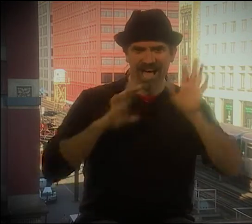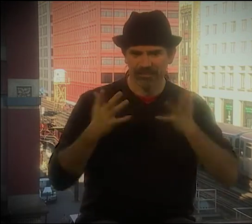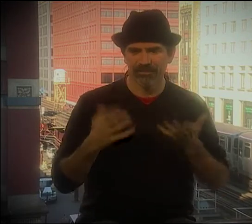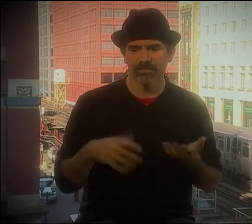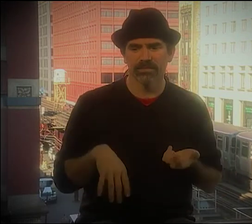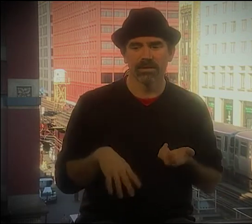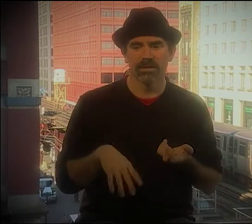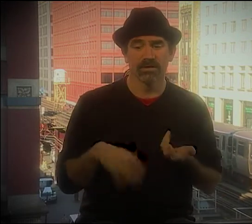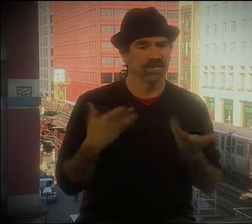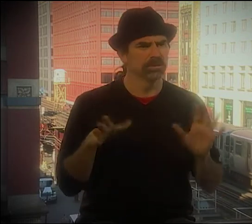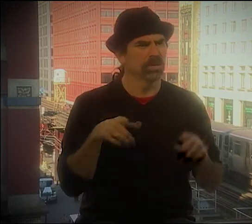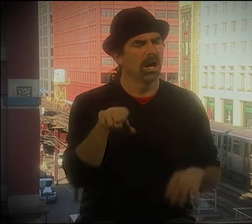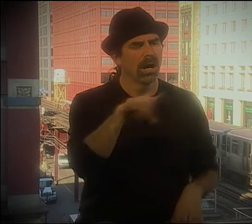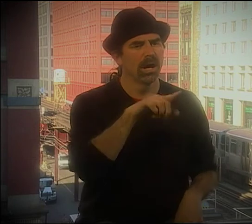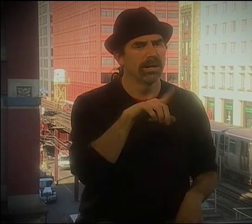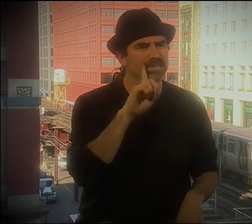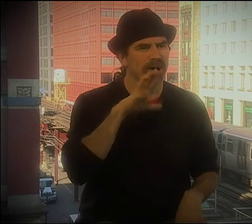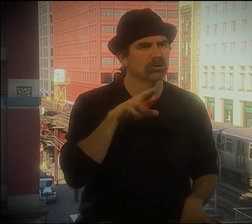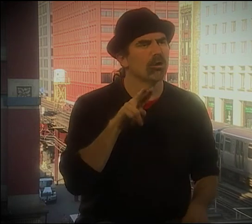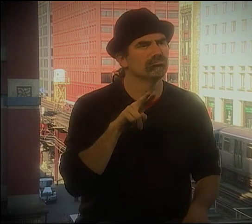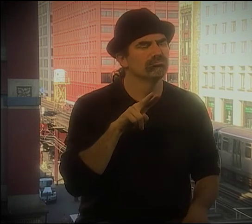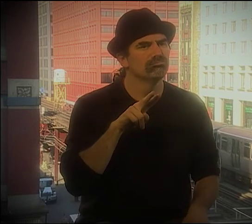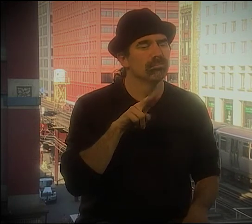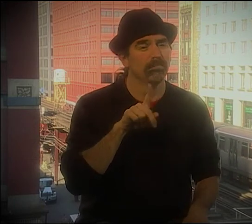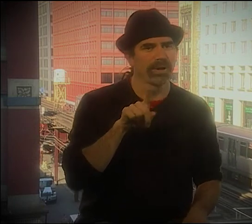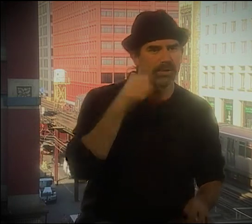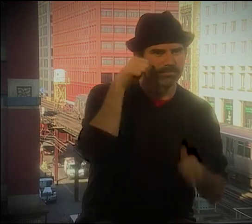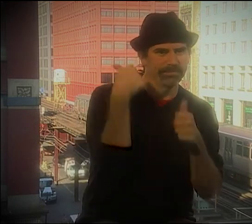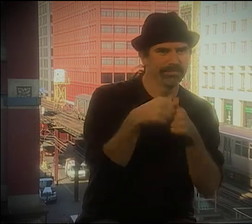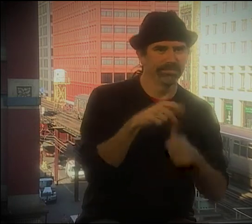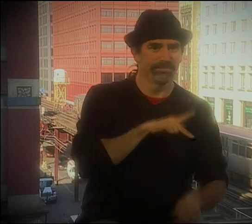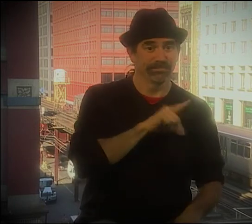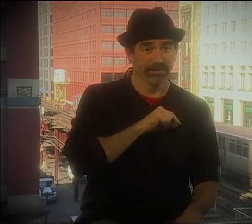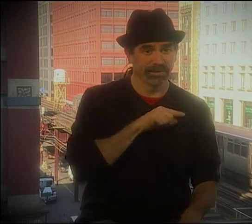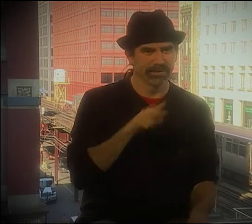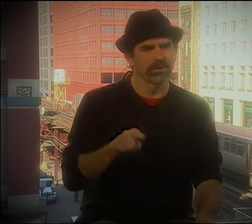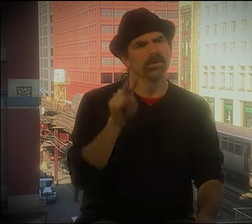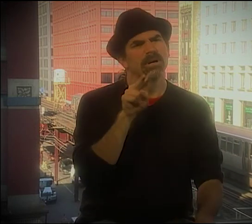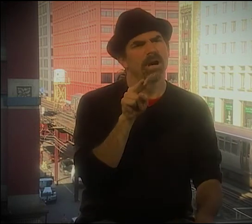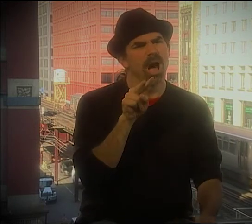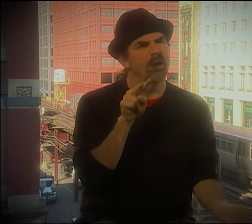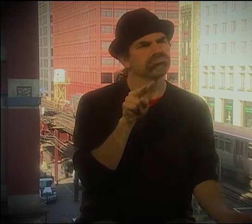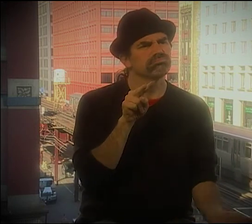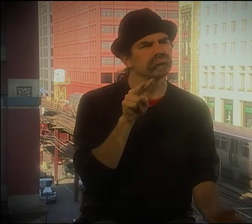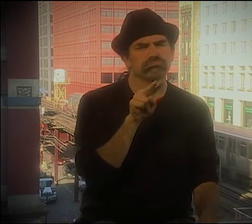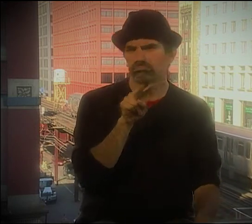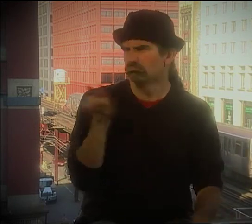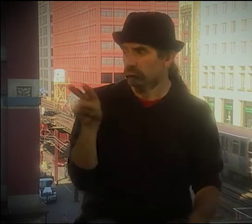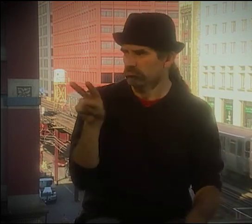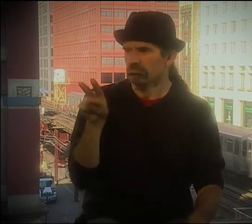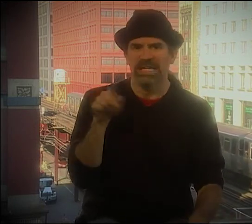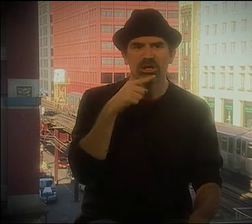I JUST TALKED, AND KENNY WAS SIGNING AWAY IN HIS AWKWARD KIND OF KENNY SIGNING WAY.